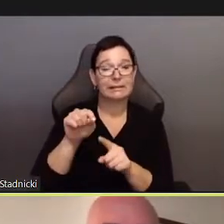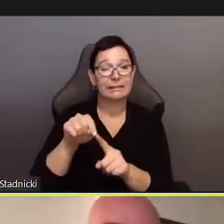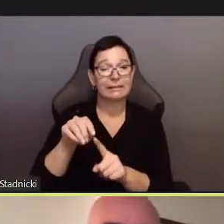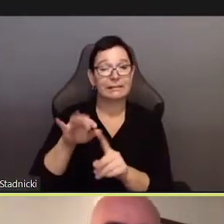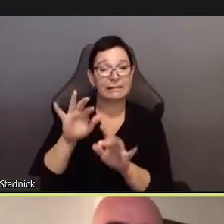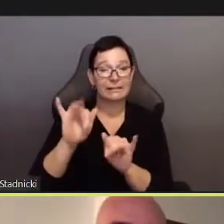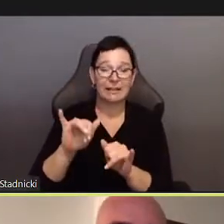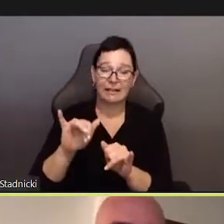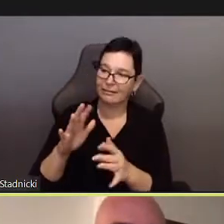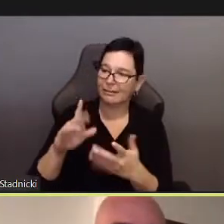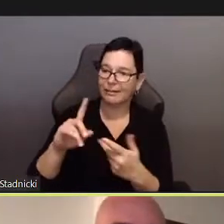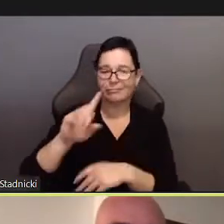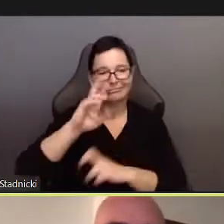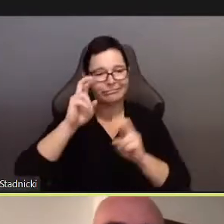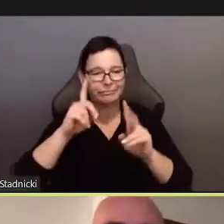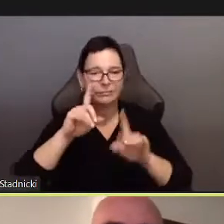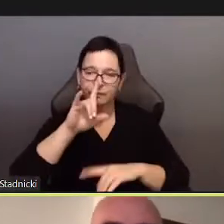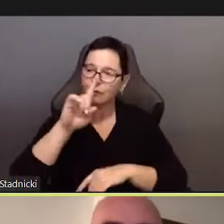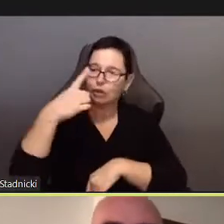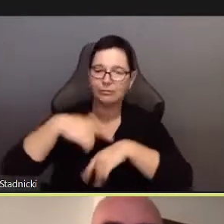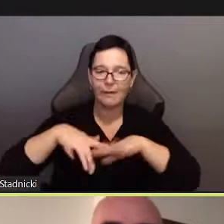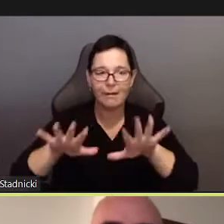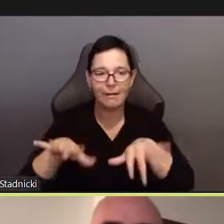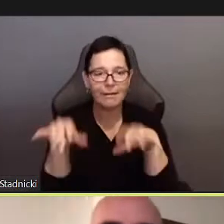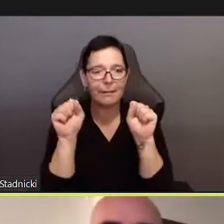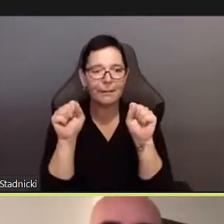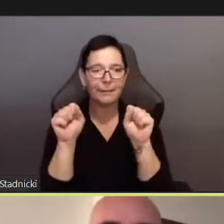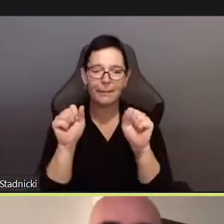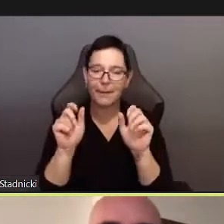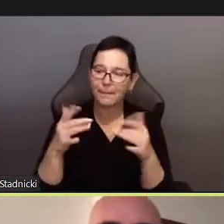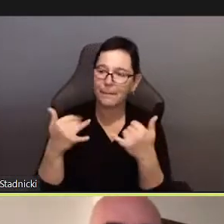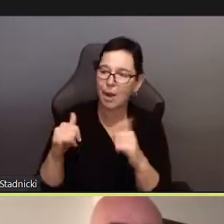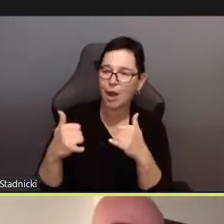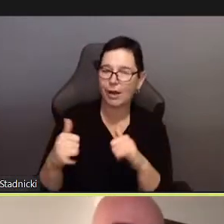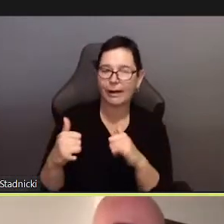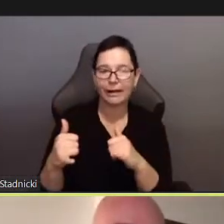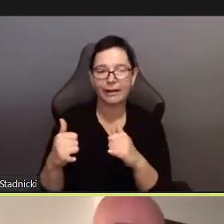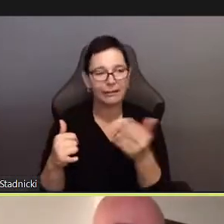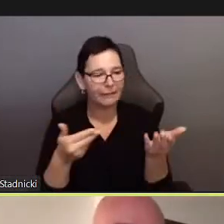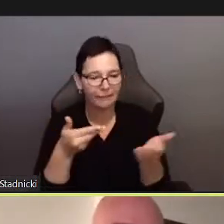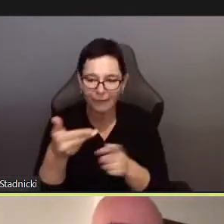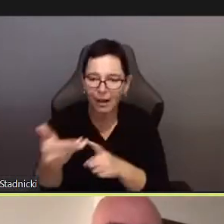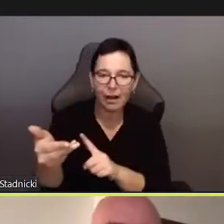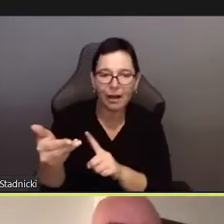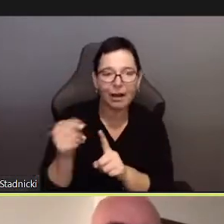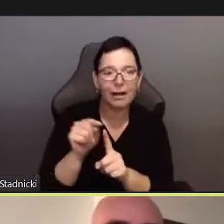Freud called it the primal scene.